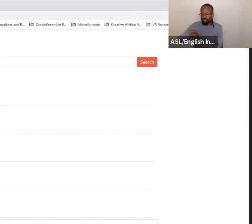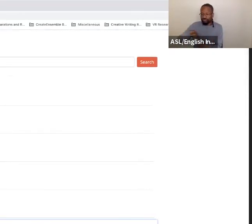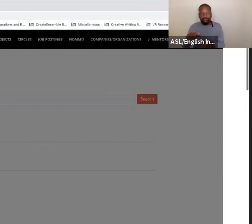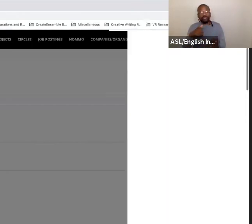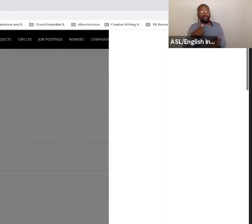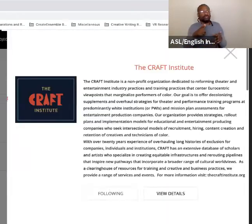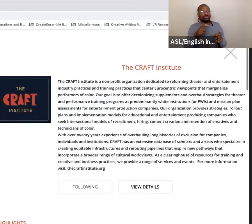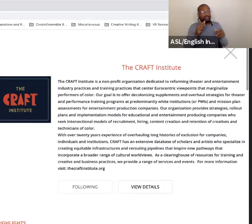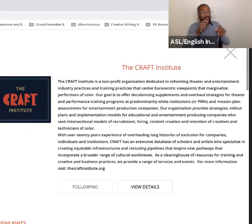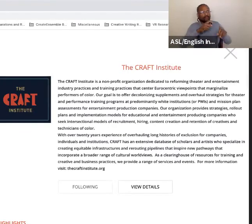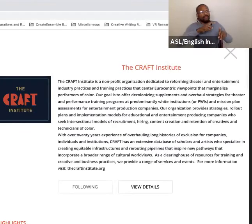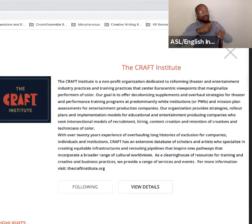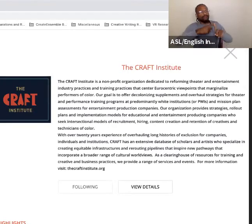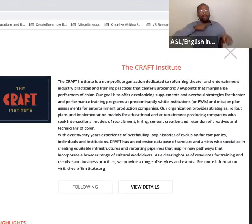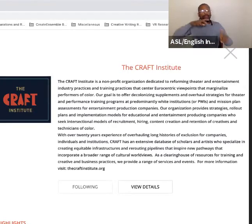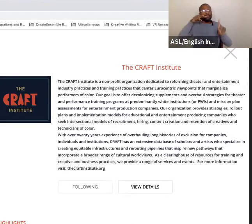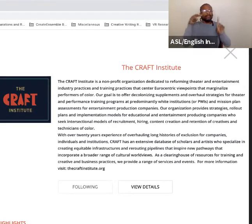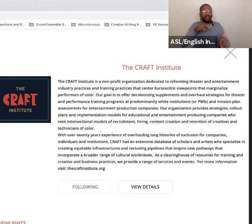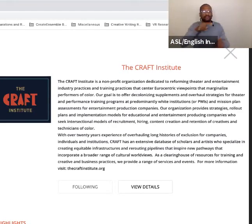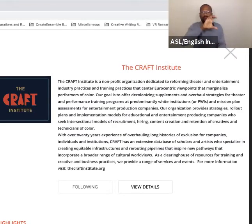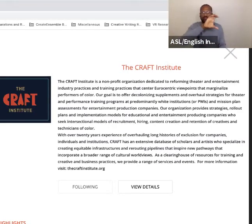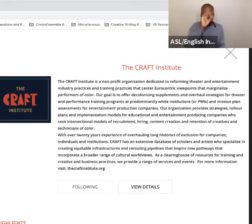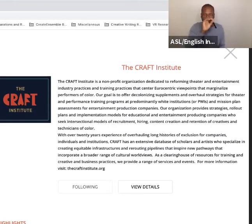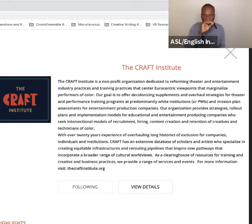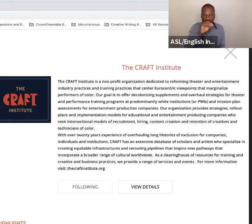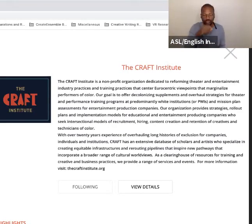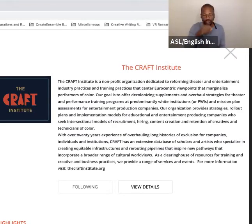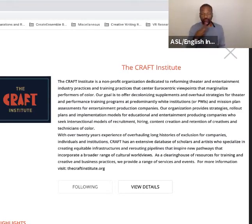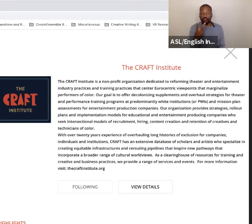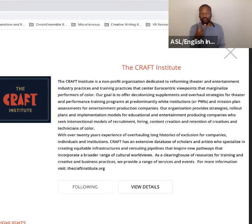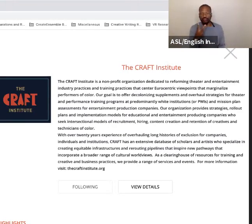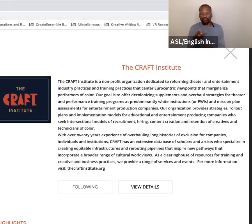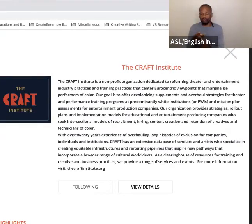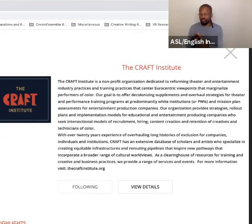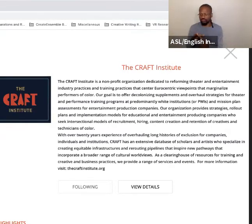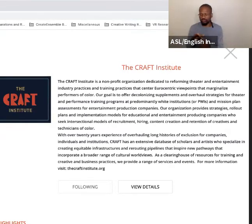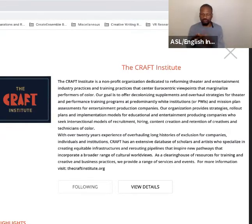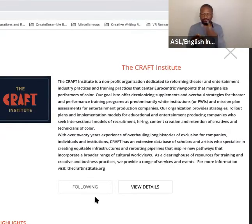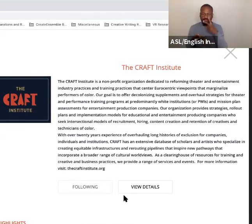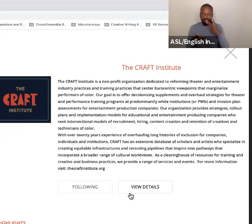So I have two. You saw the one that I have there as an individual artist,